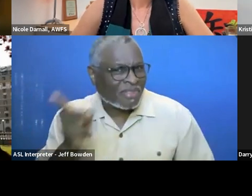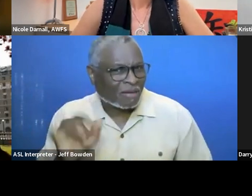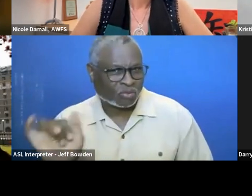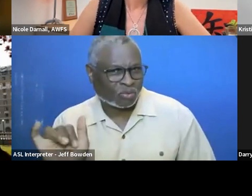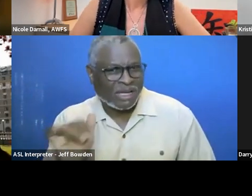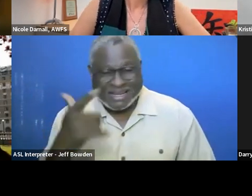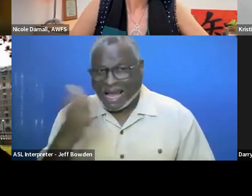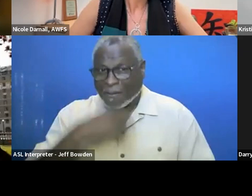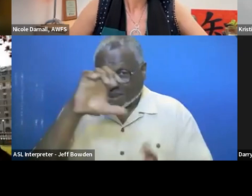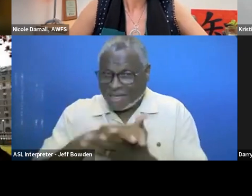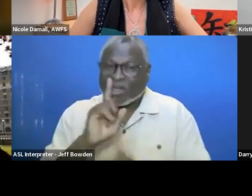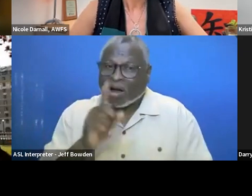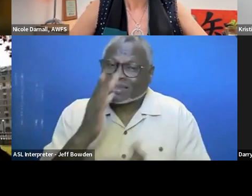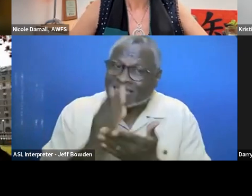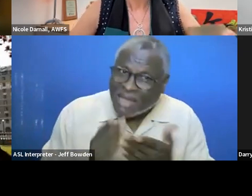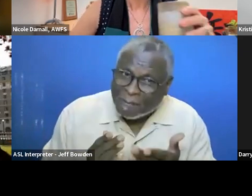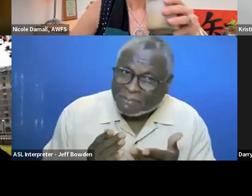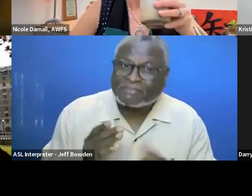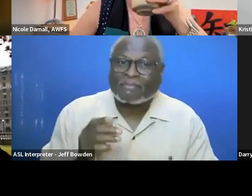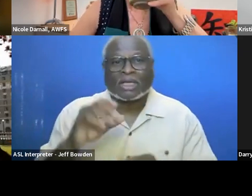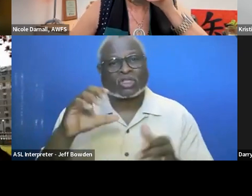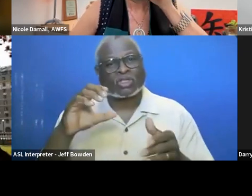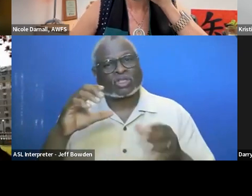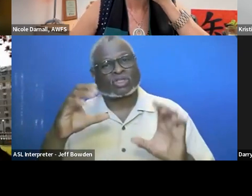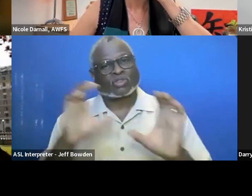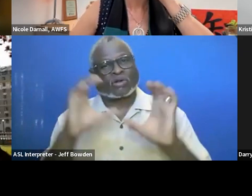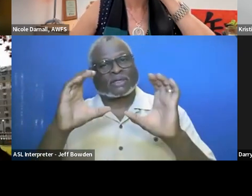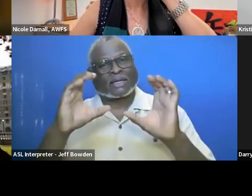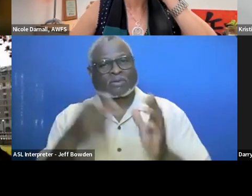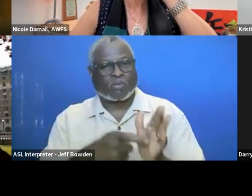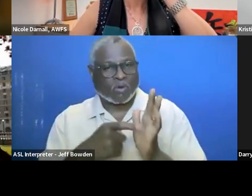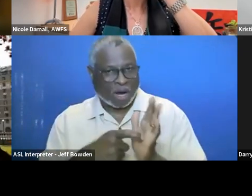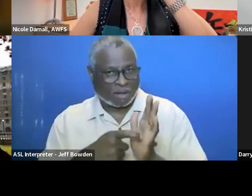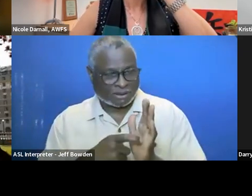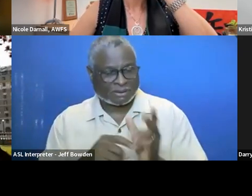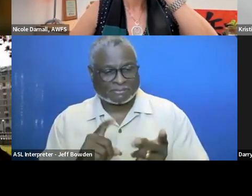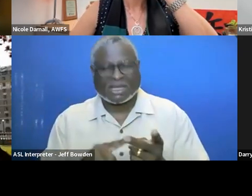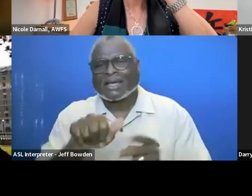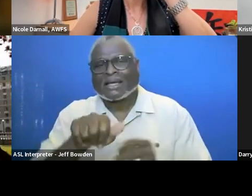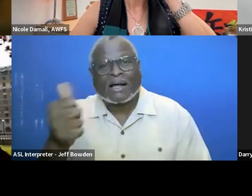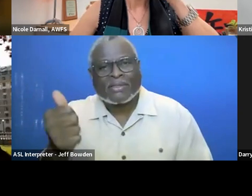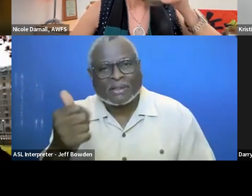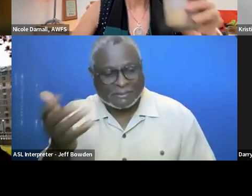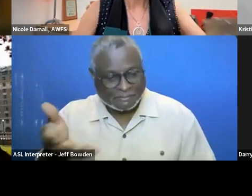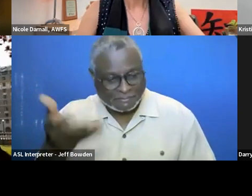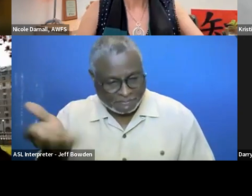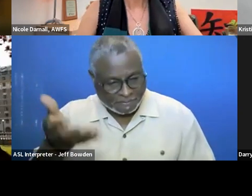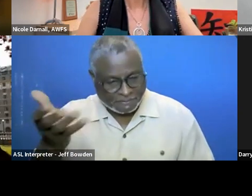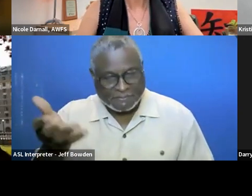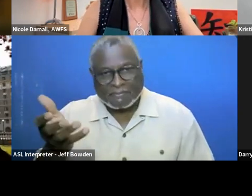I also believe there are some certification requirements and other, I don't know,